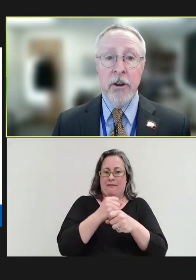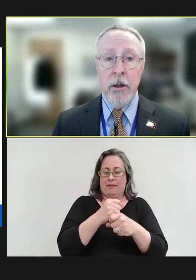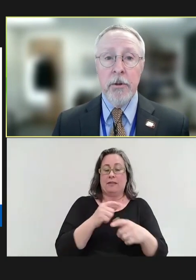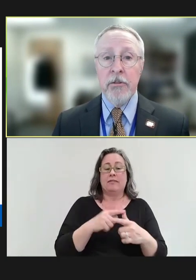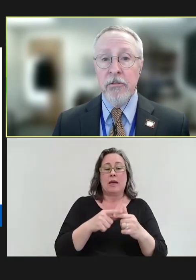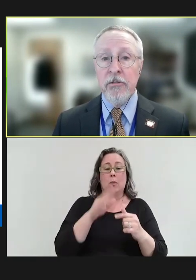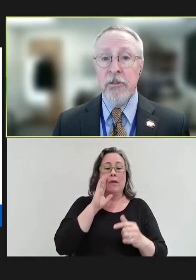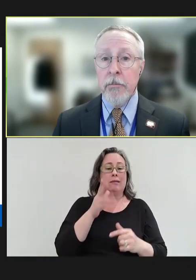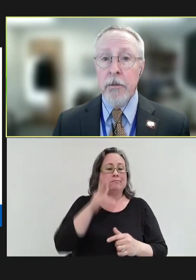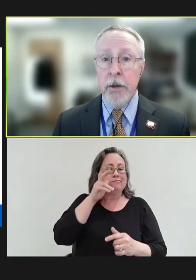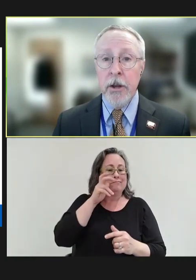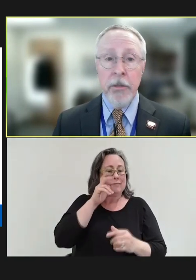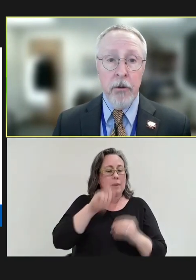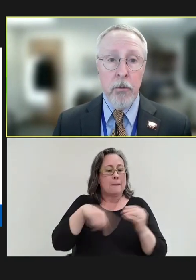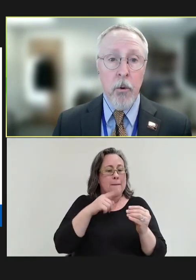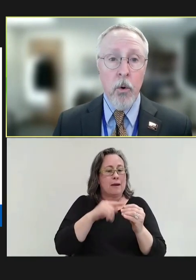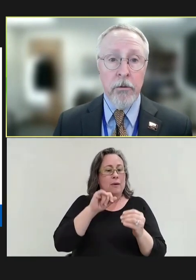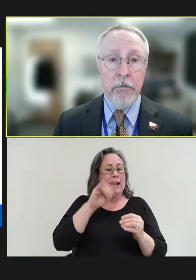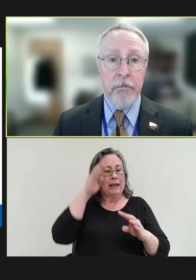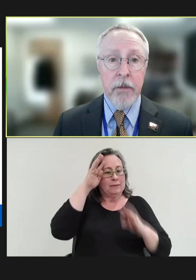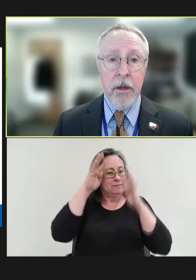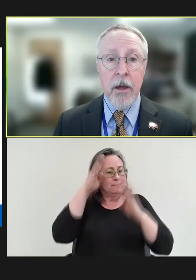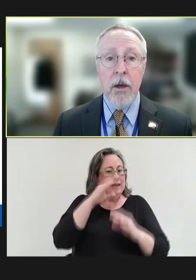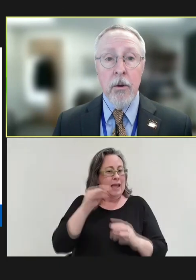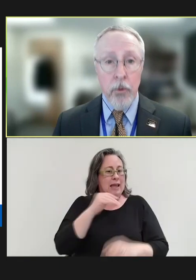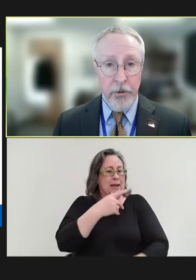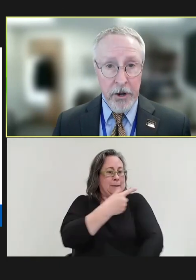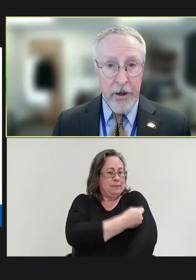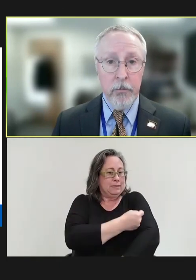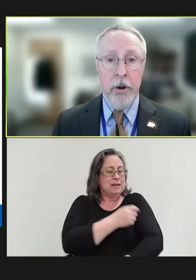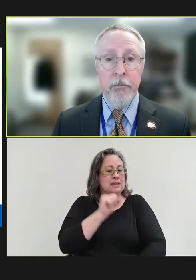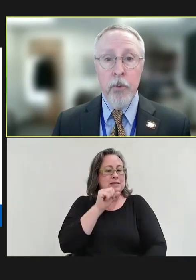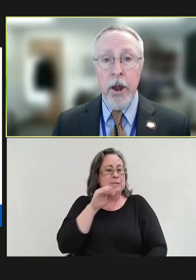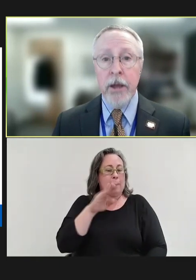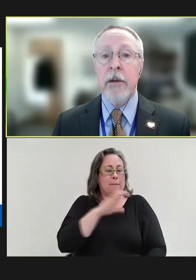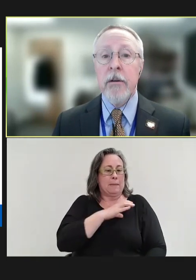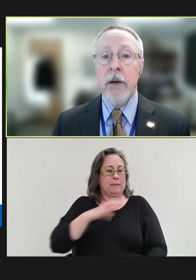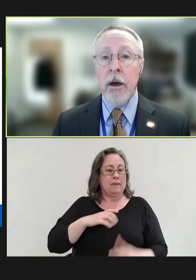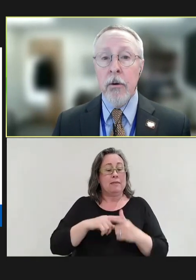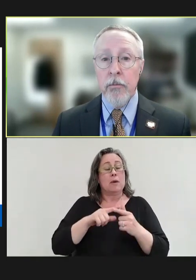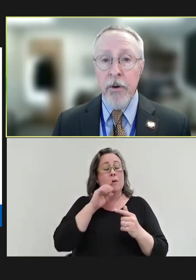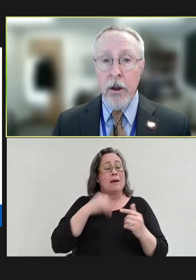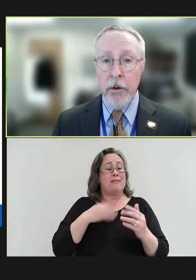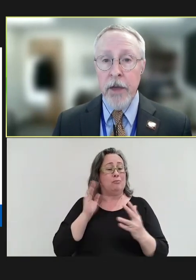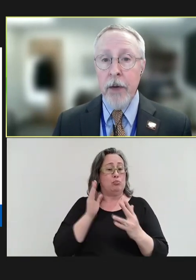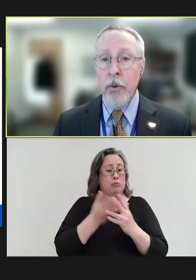Immunization Subcommittee on their report. We'll then have a brief break. Following that, we will